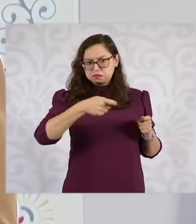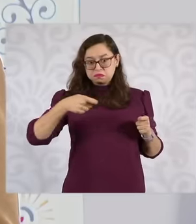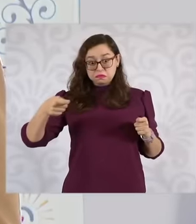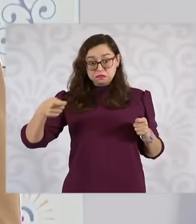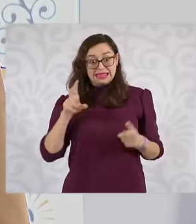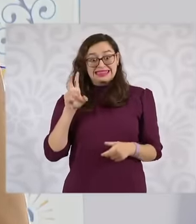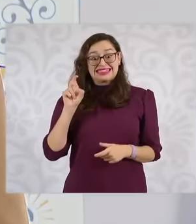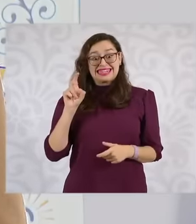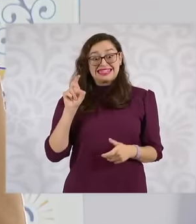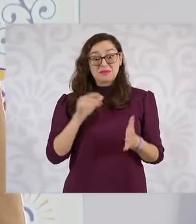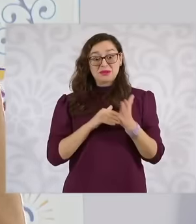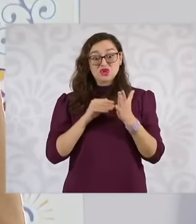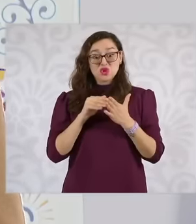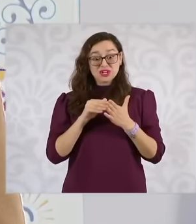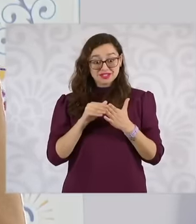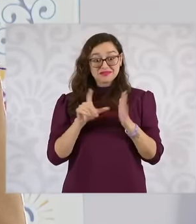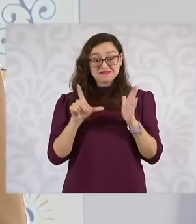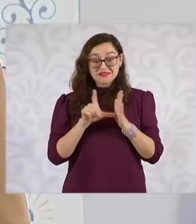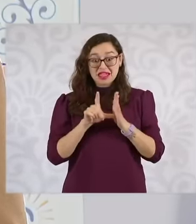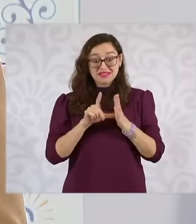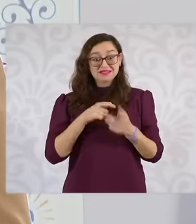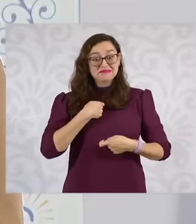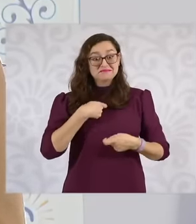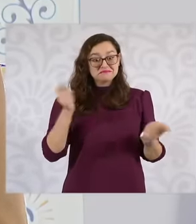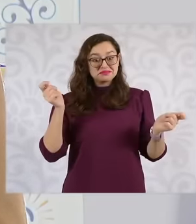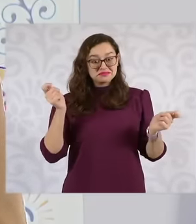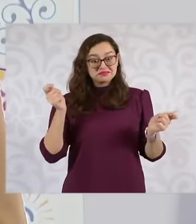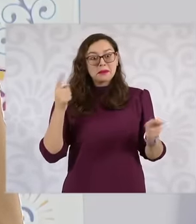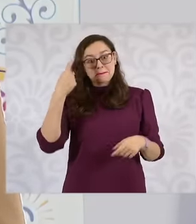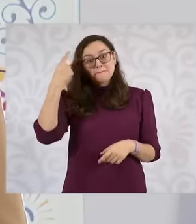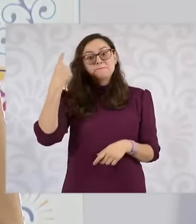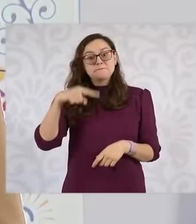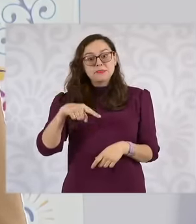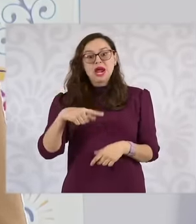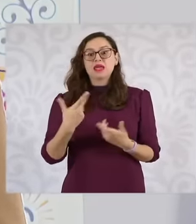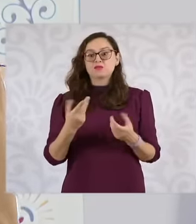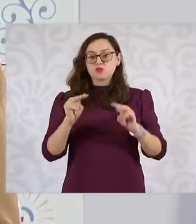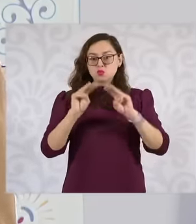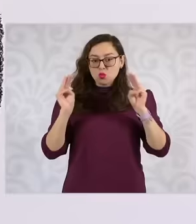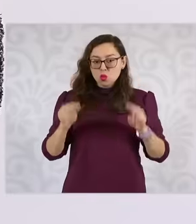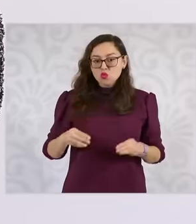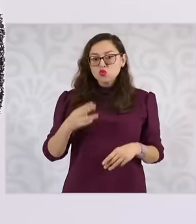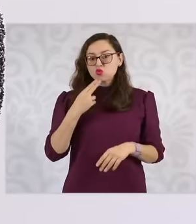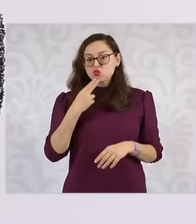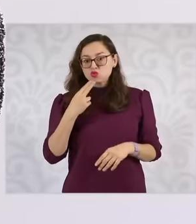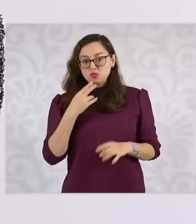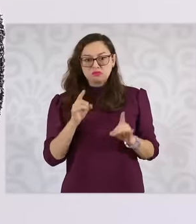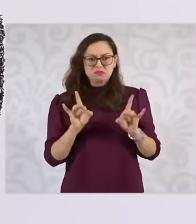credentials so that they can be used in the modules. situation, you can call